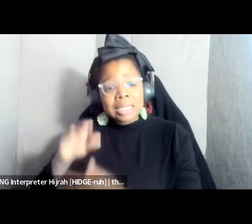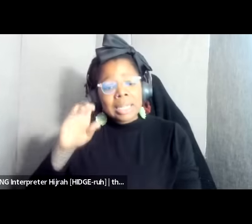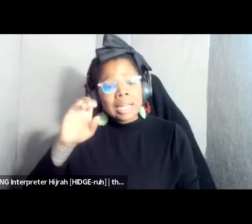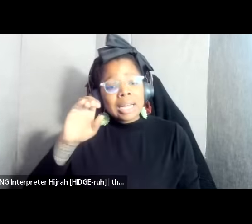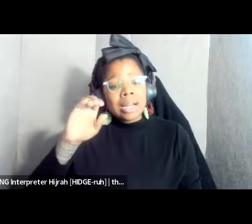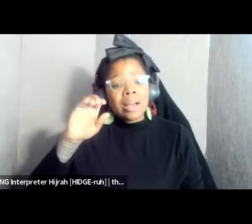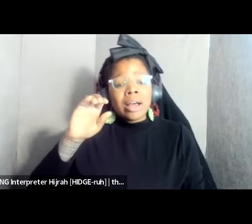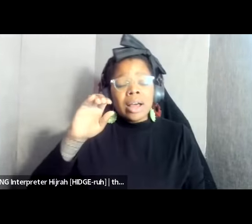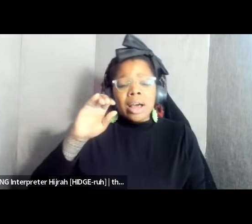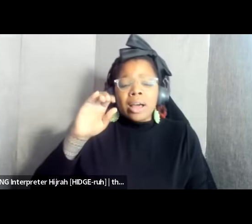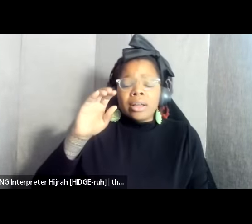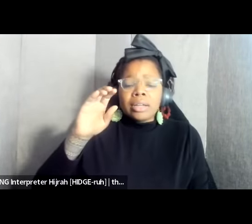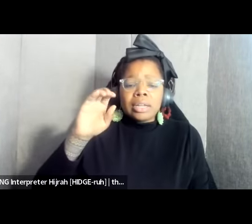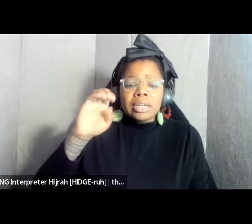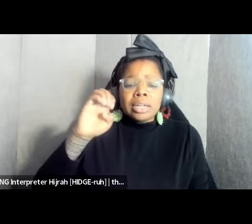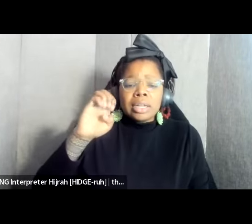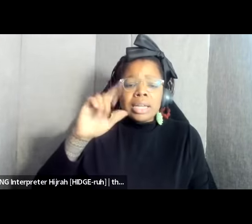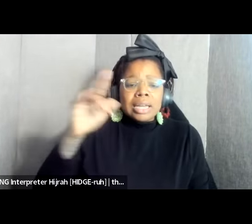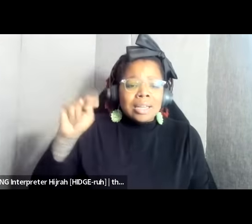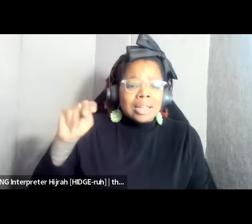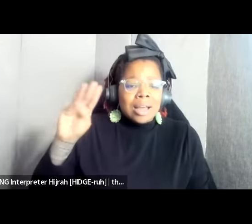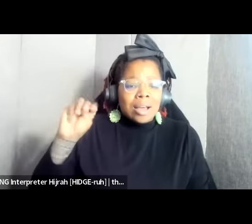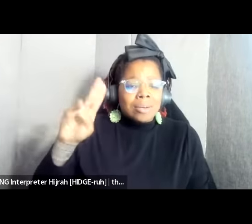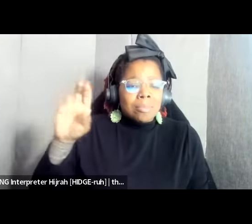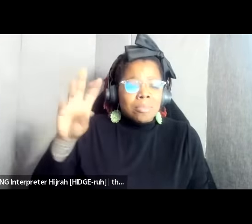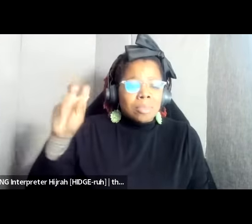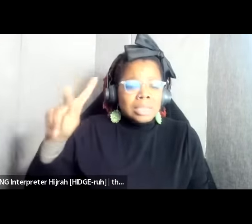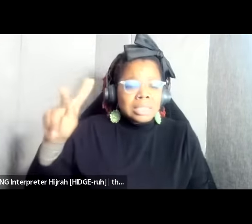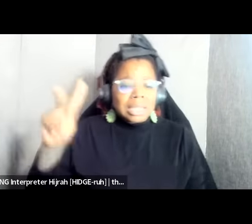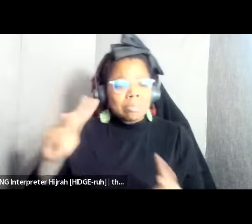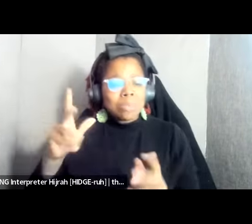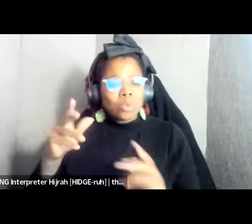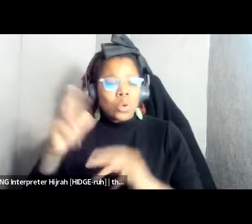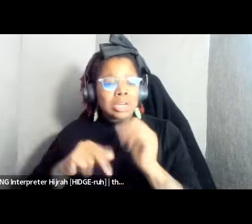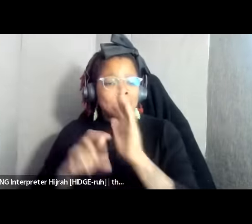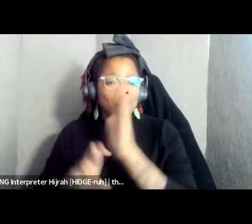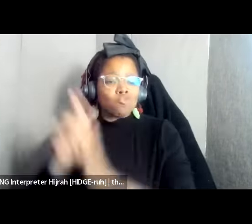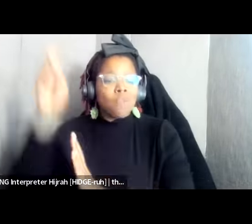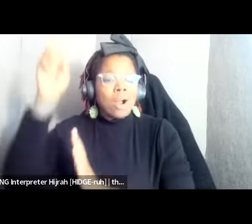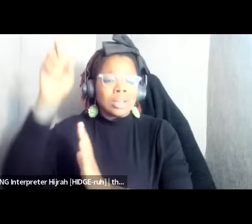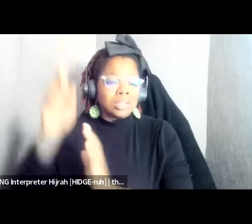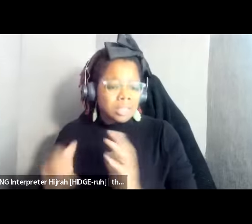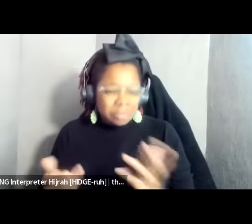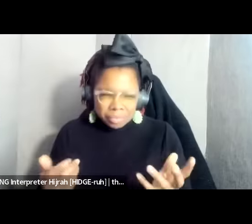the Elon Musk and the folks who wanted to build a rocket launcher and so it's an interesting fulcrum